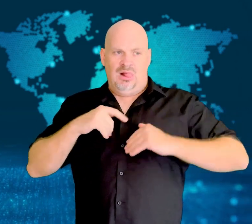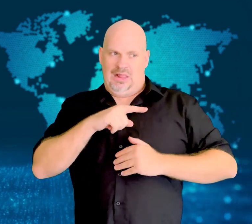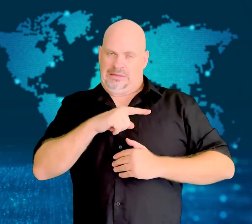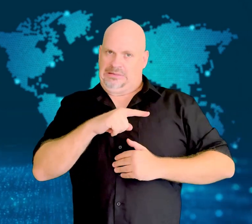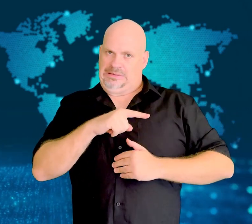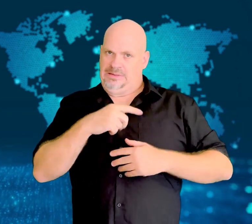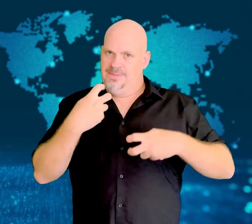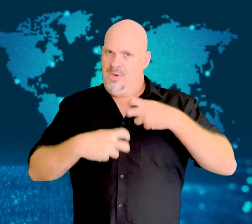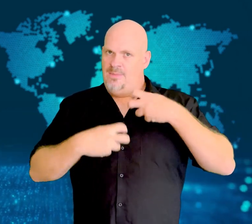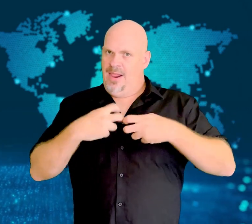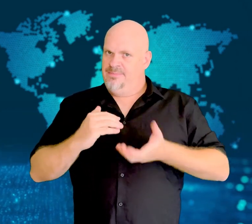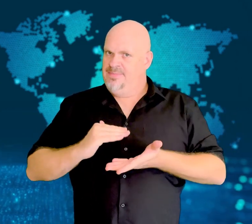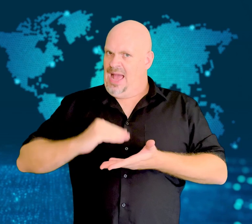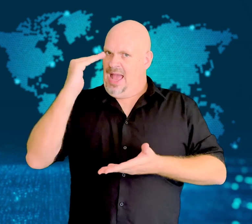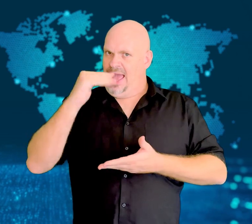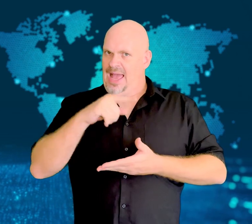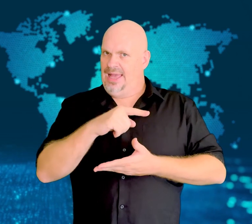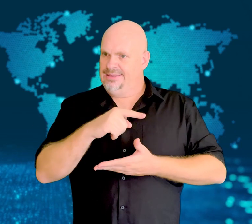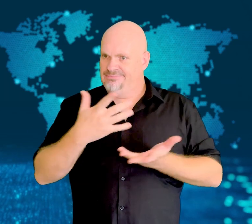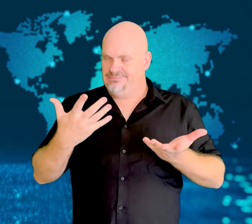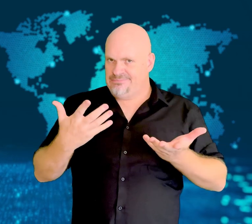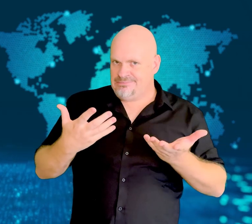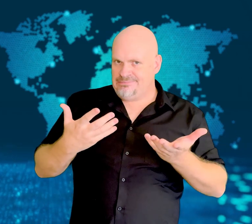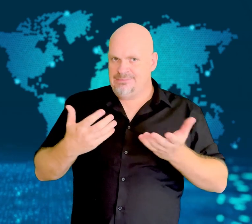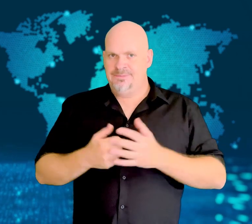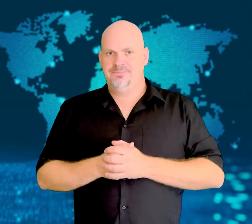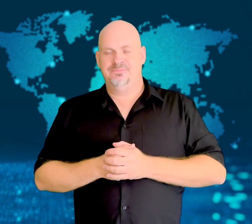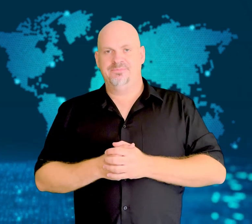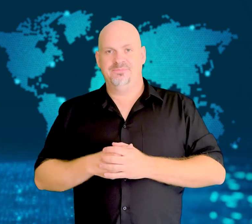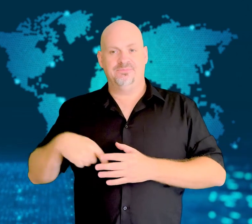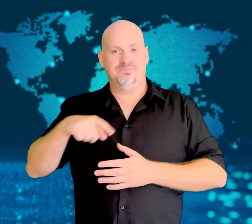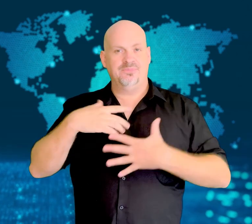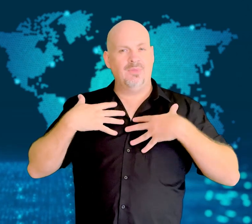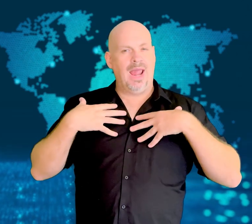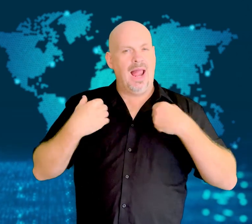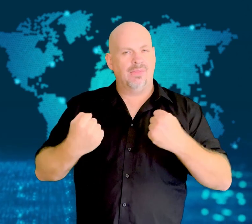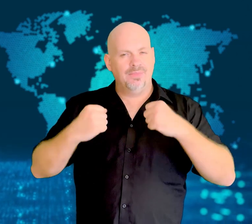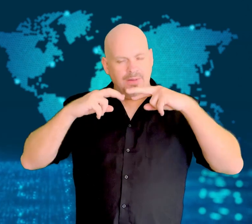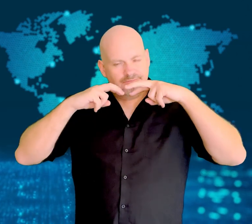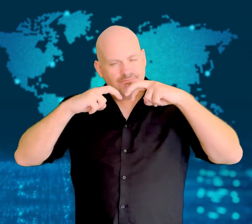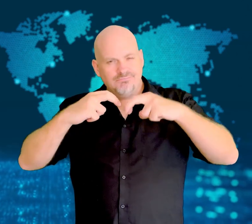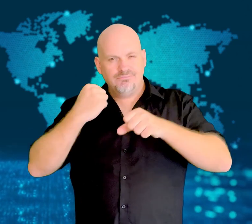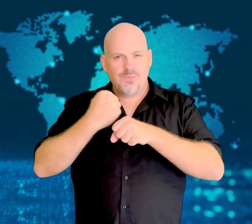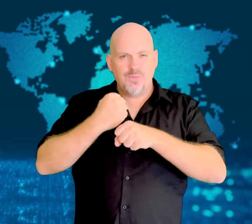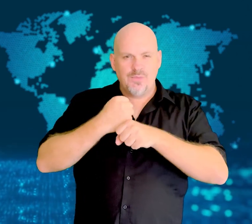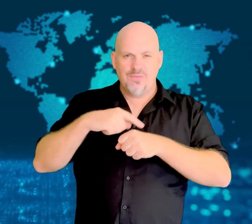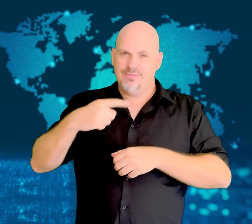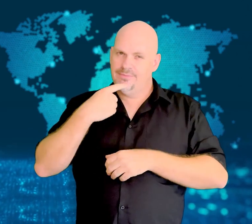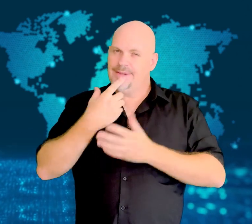Ventilator patients with pneumonia are at high risk.